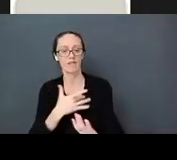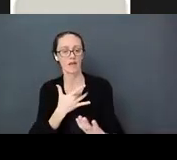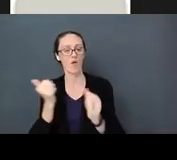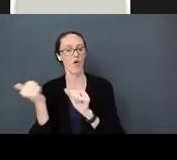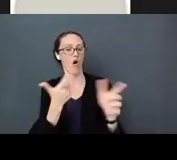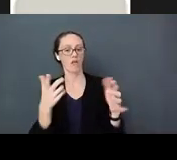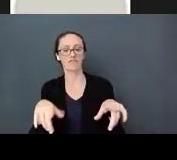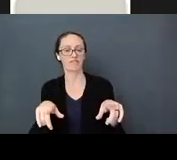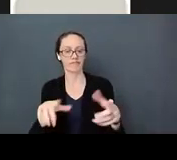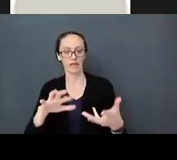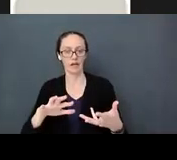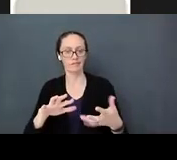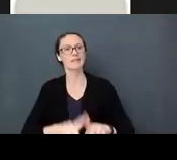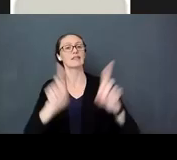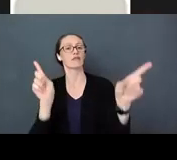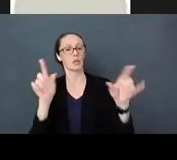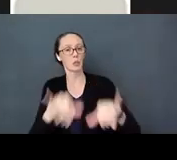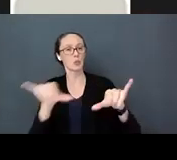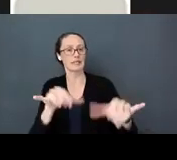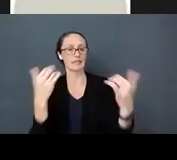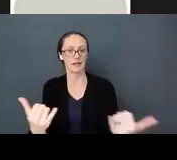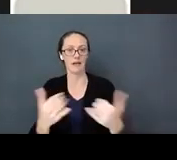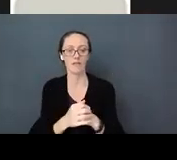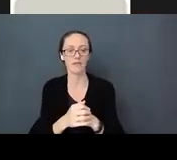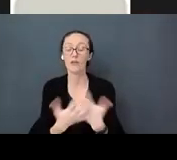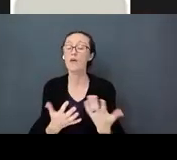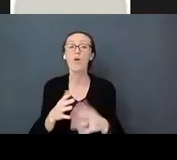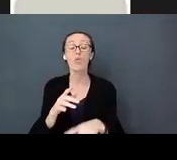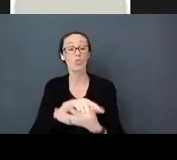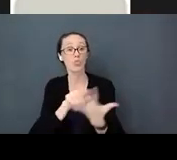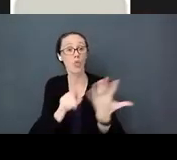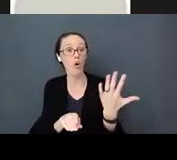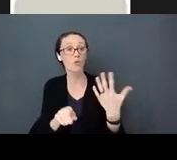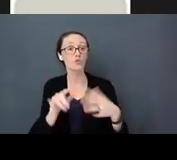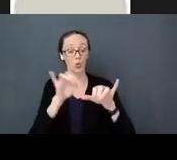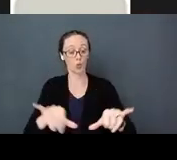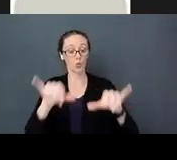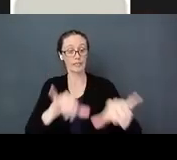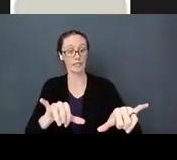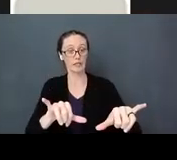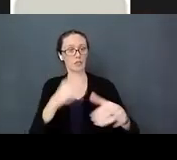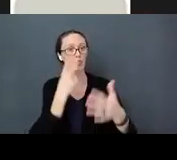now that we do. Those predictable routines help the child to know what to expect. That helps them